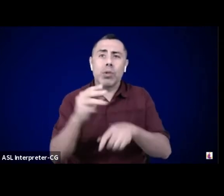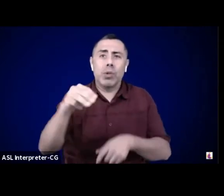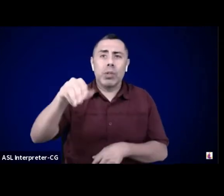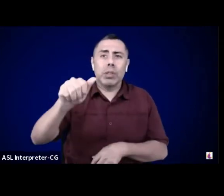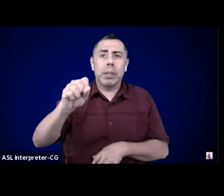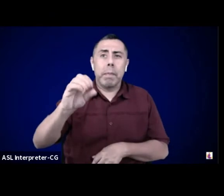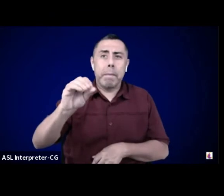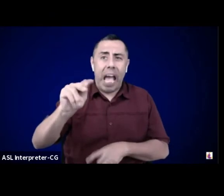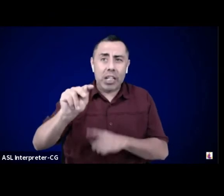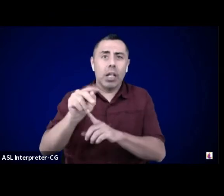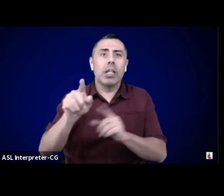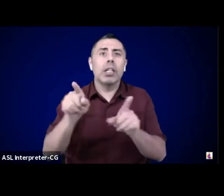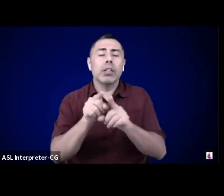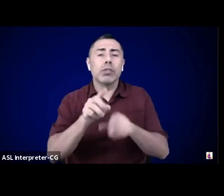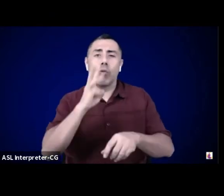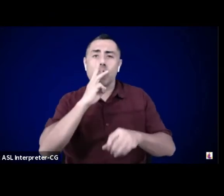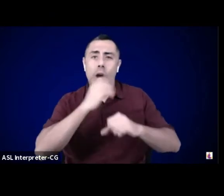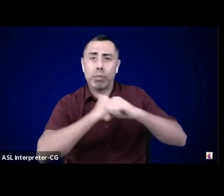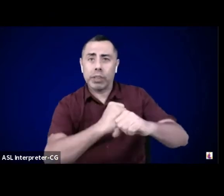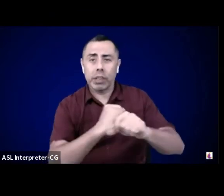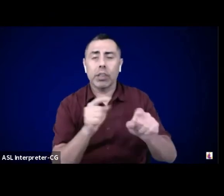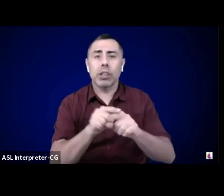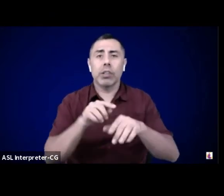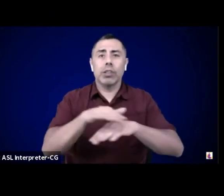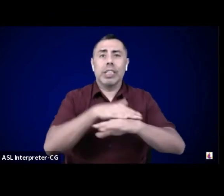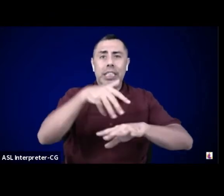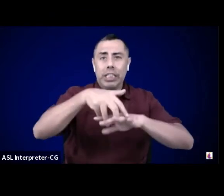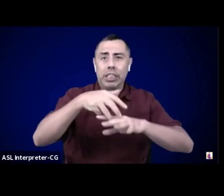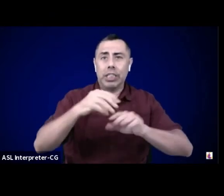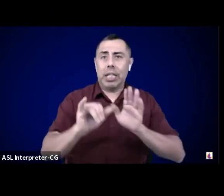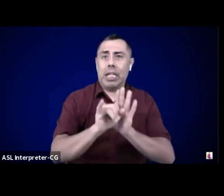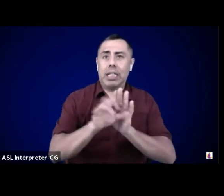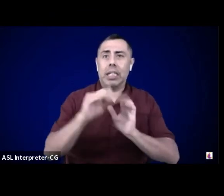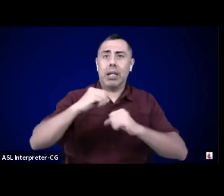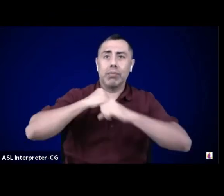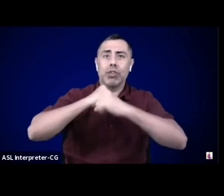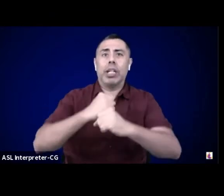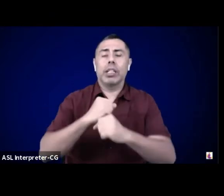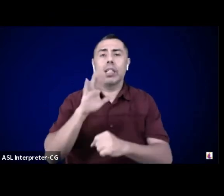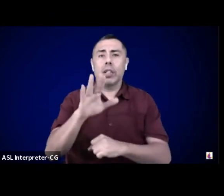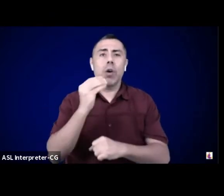in the Hudson Valley. Coming at you live. Grateful.